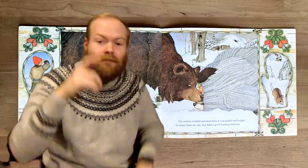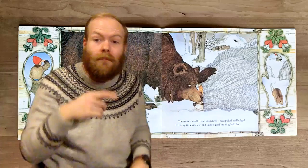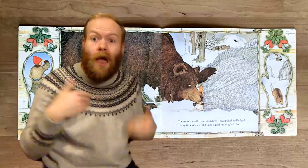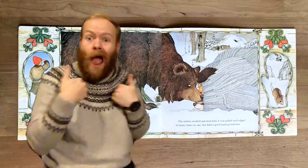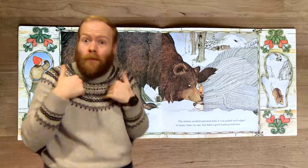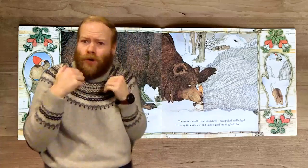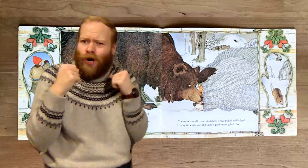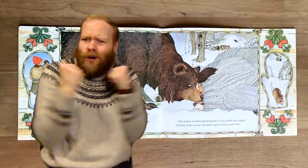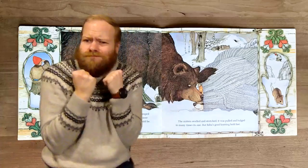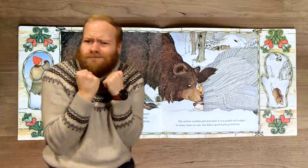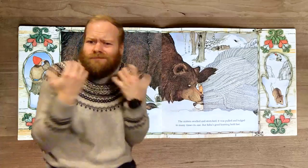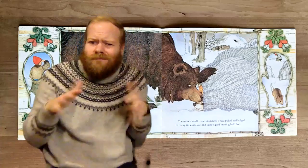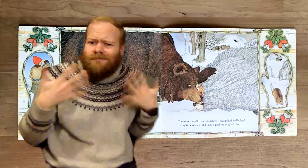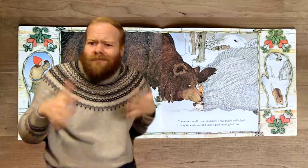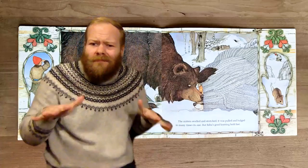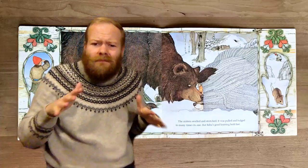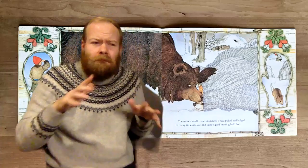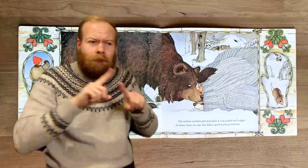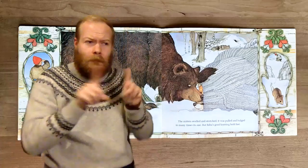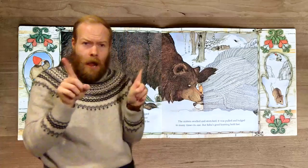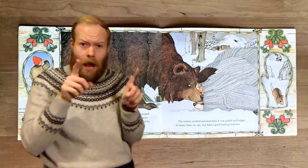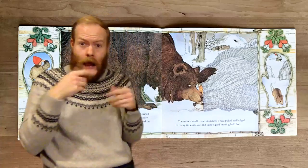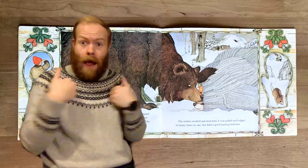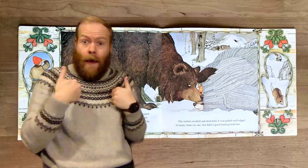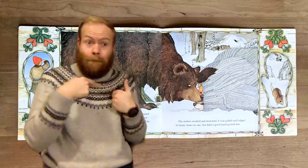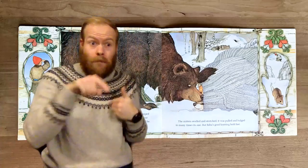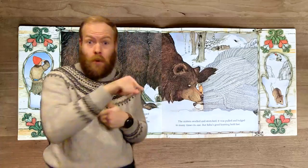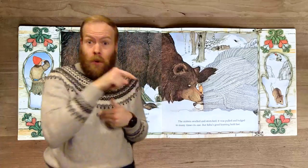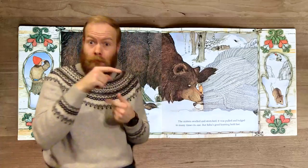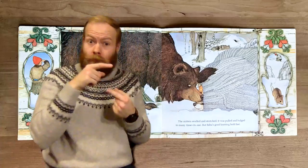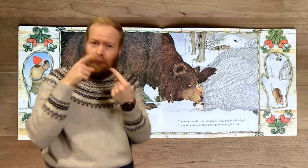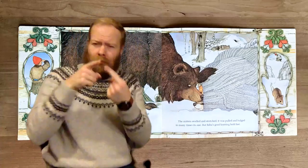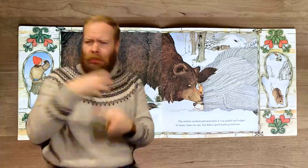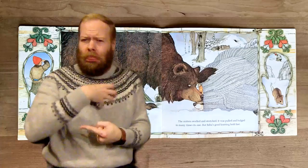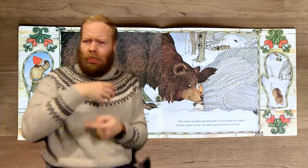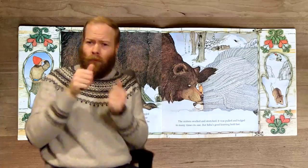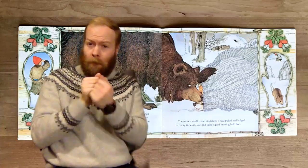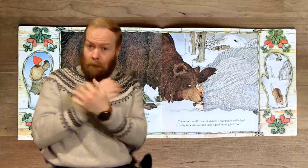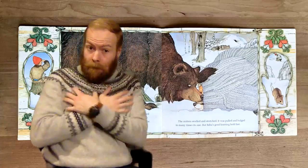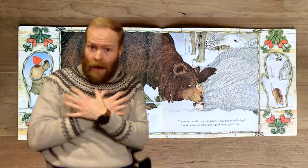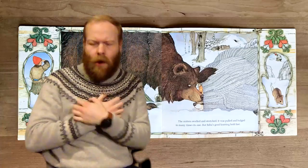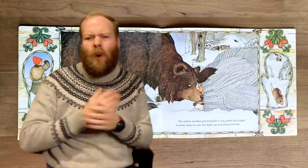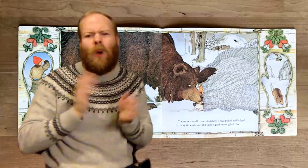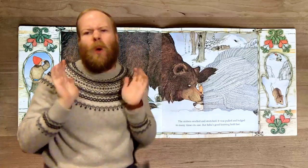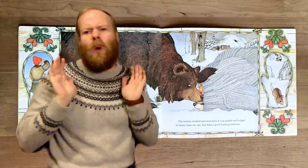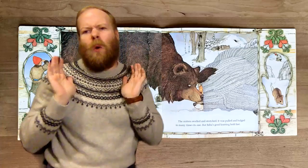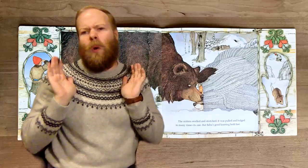The animals were packed in as tightly as could be. But what animal would argue with a bear?